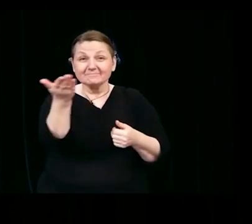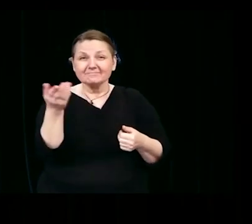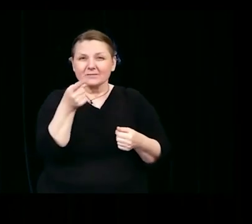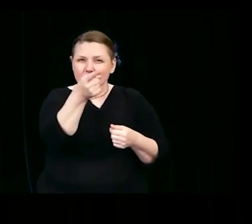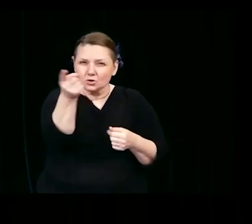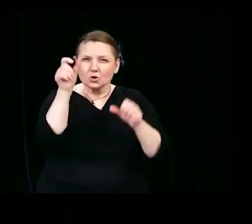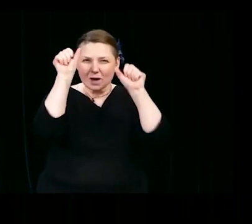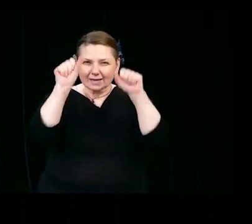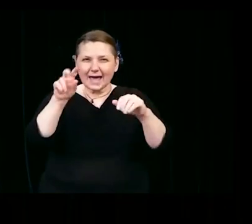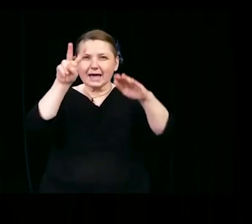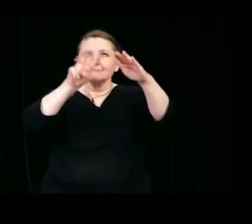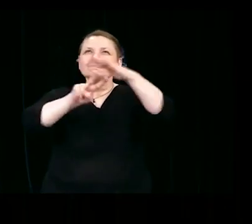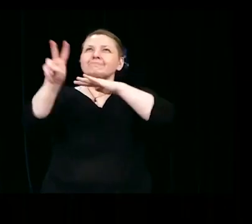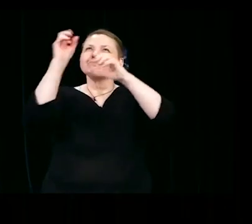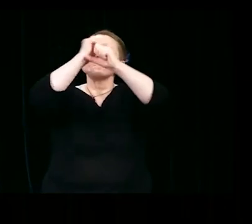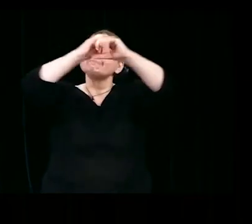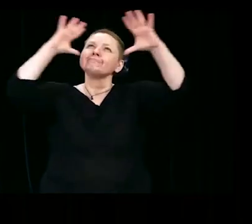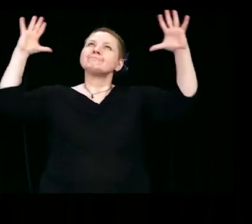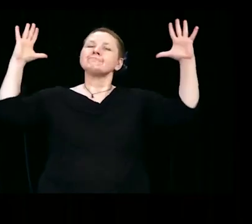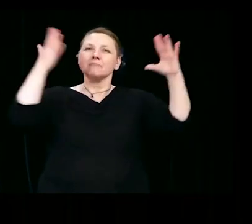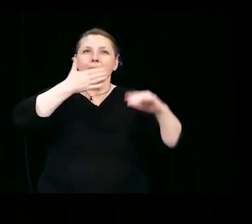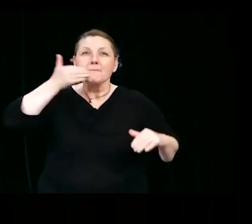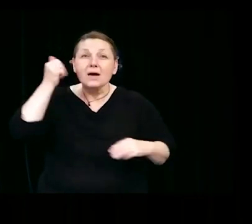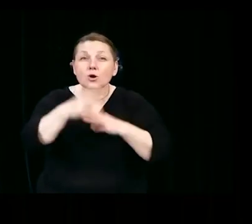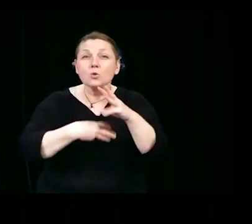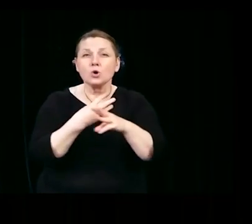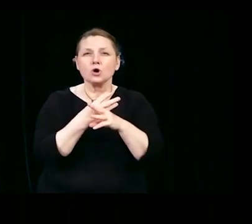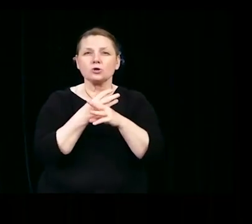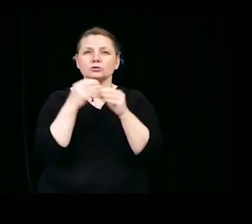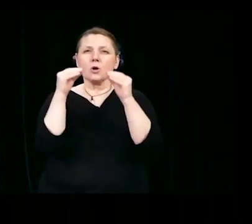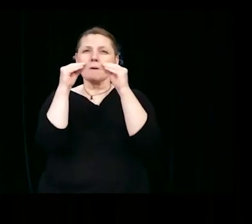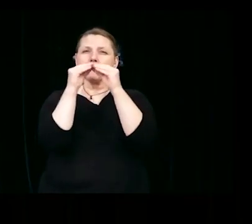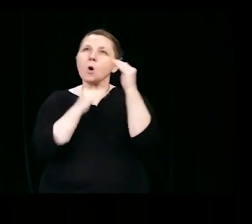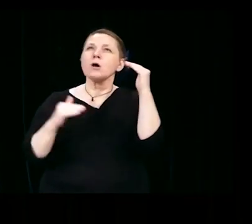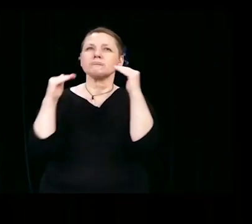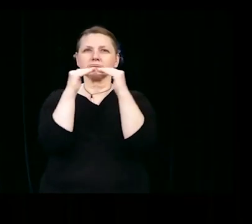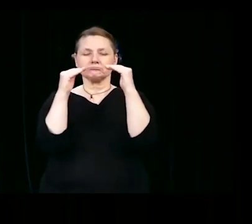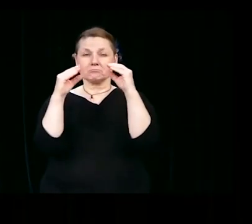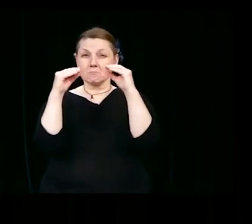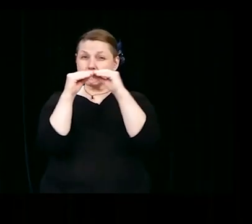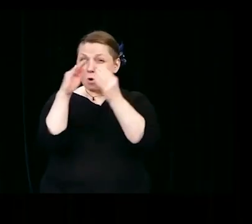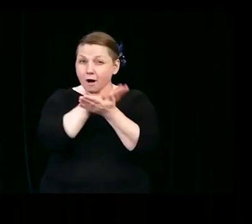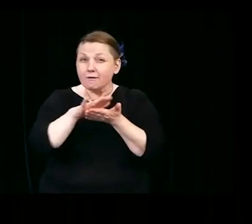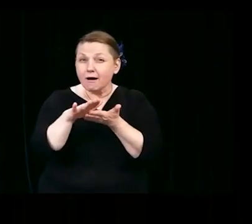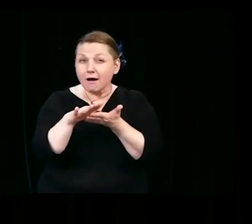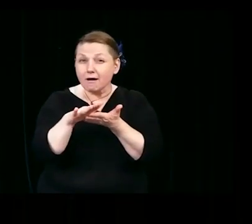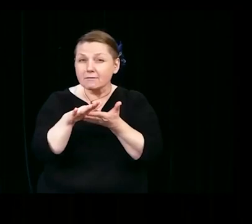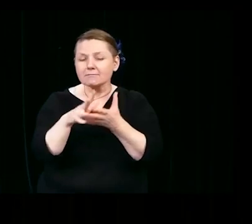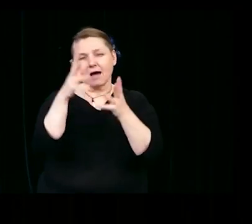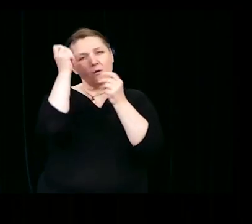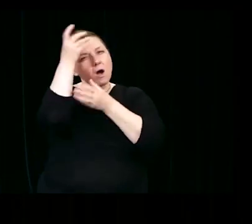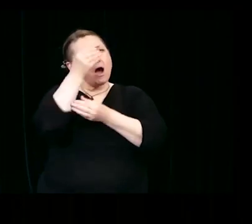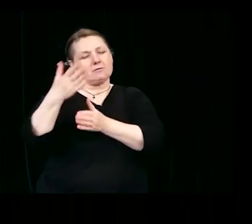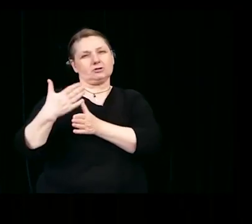a more just and a kinder world? I want to share three steps you can take to change the world